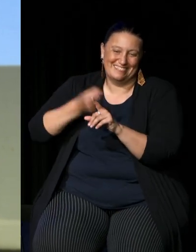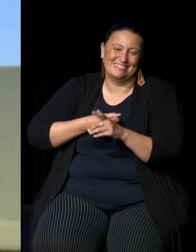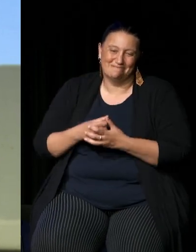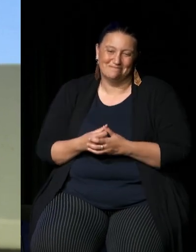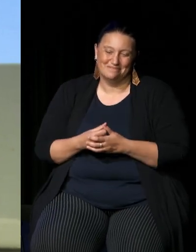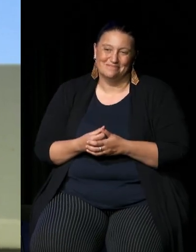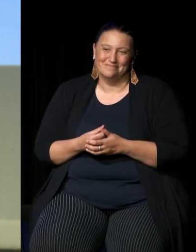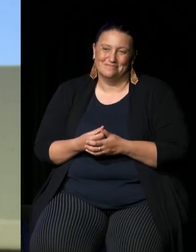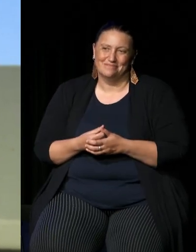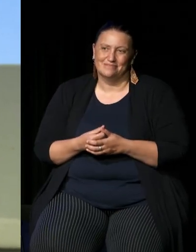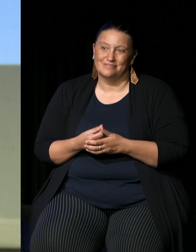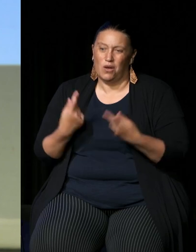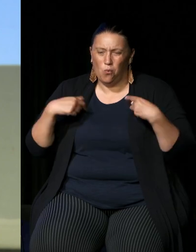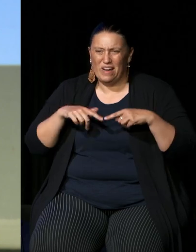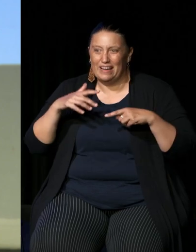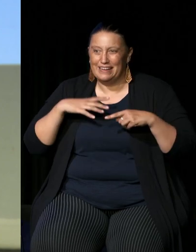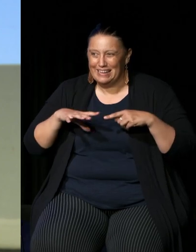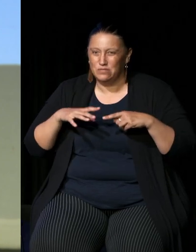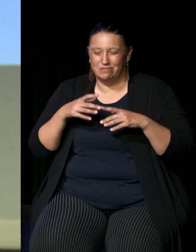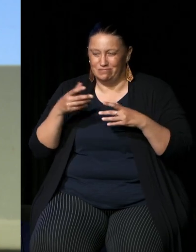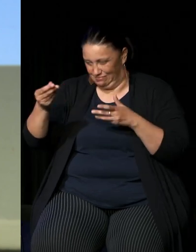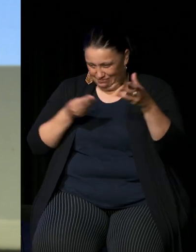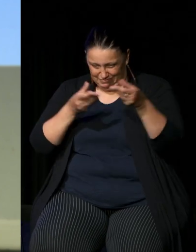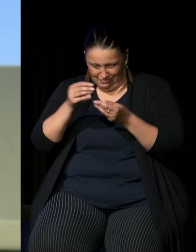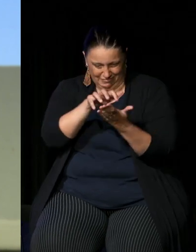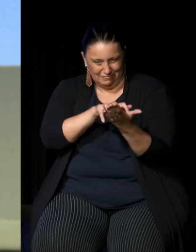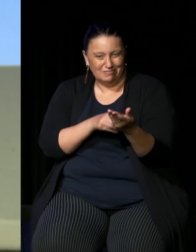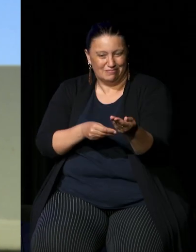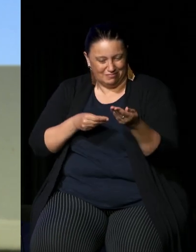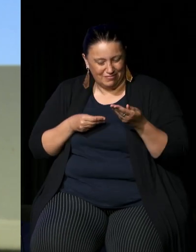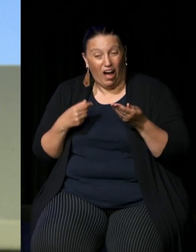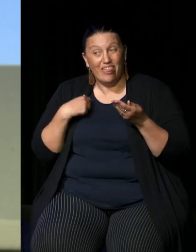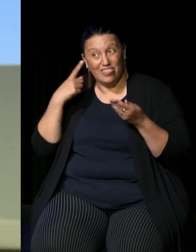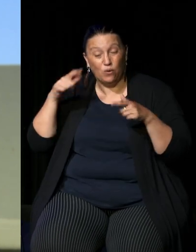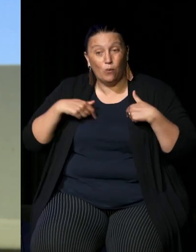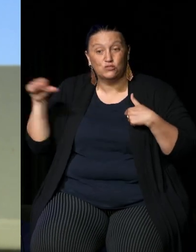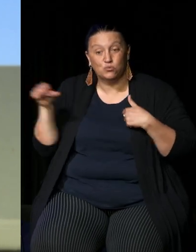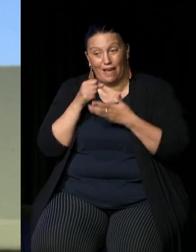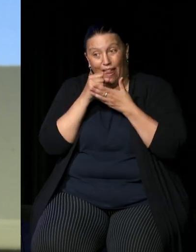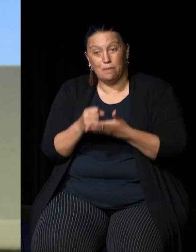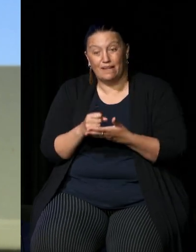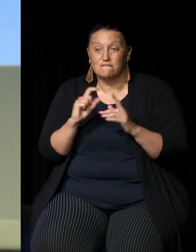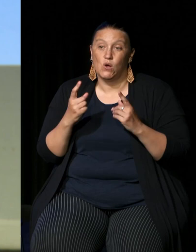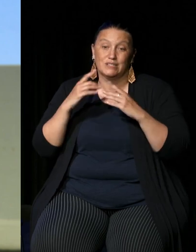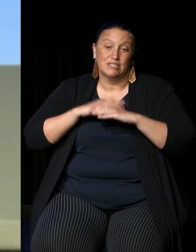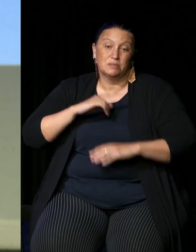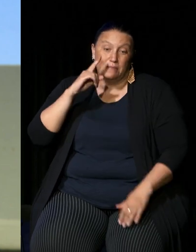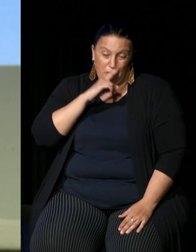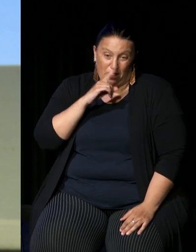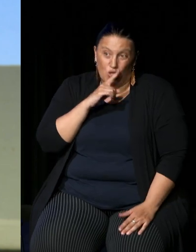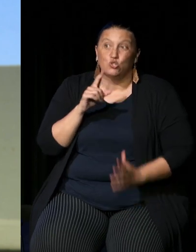to put a view and wish I think we should be helping our first nation people do that and